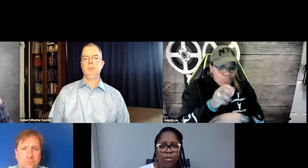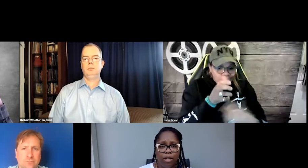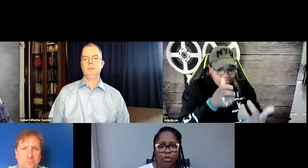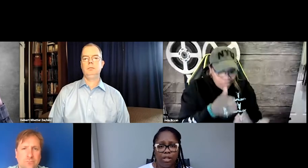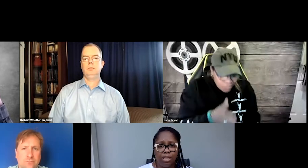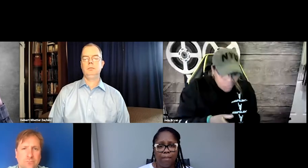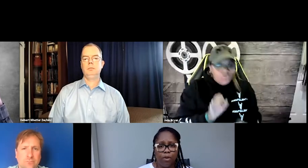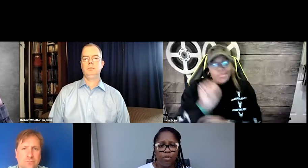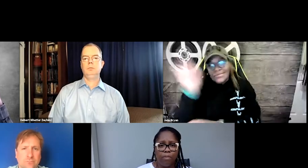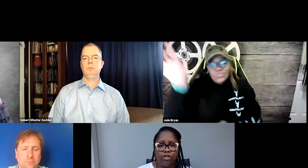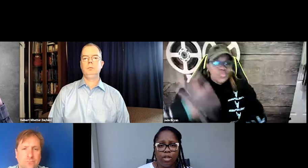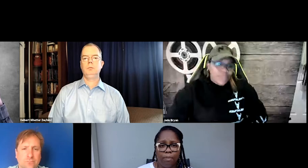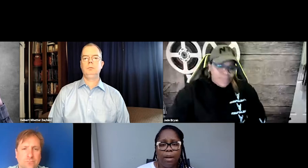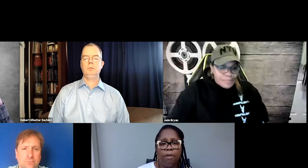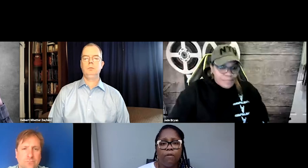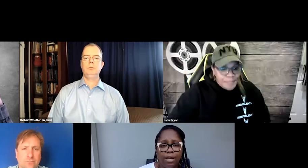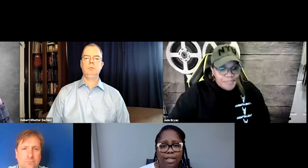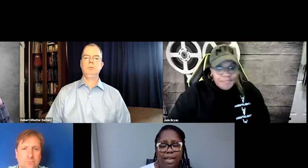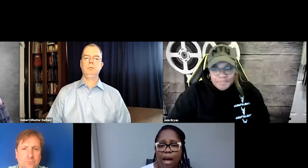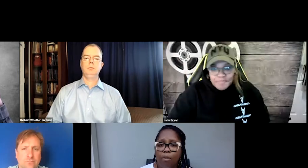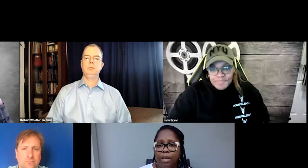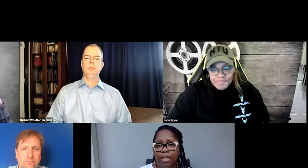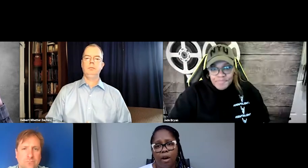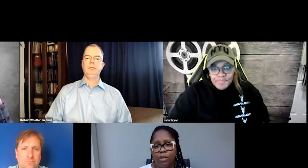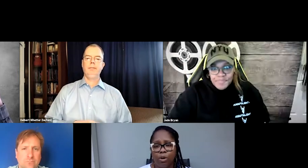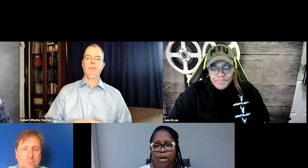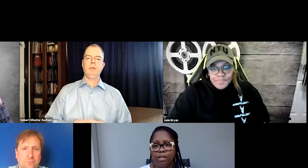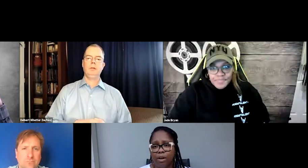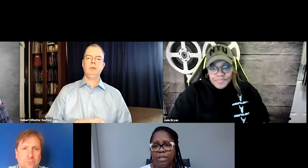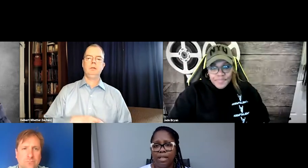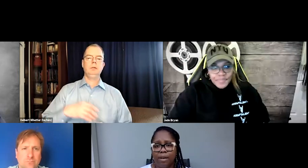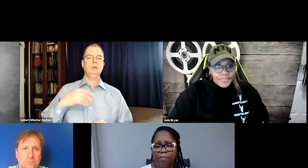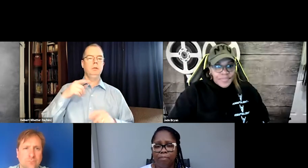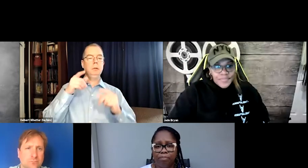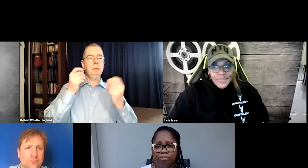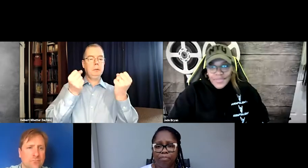to make sure that the time codes are matched up before I send it out. But they always request and I always send it.